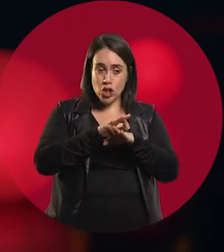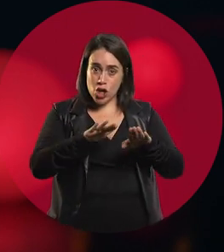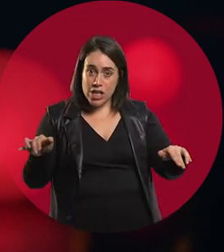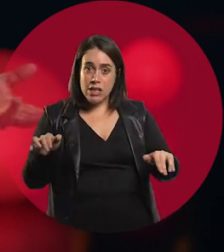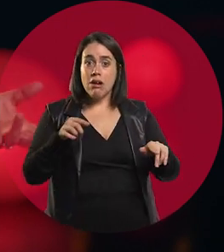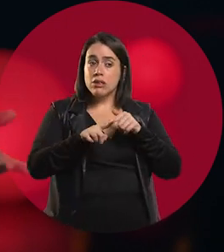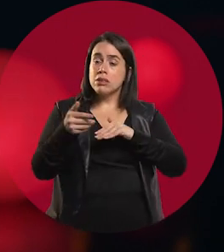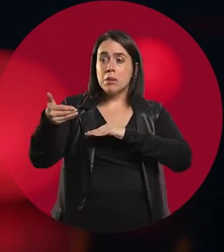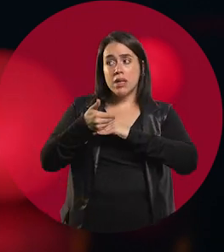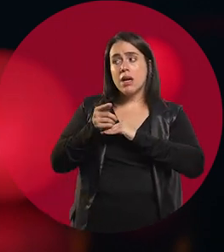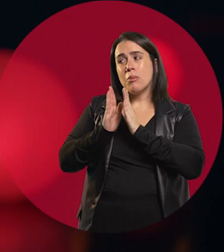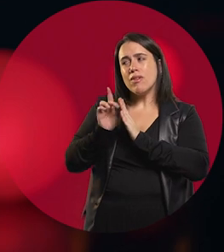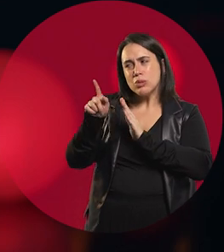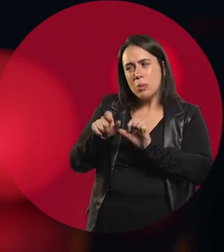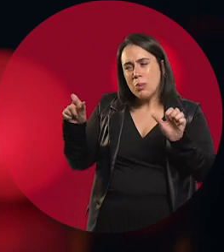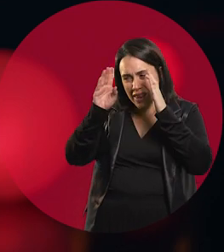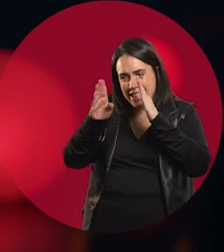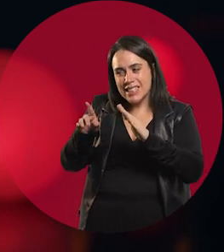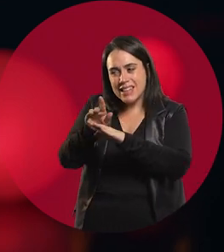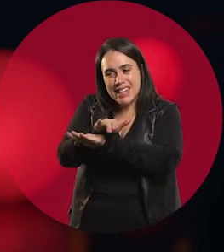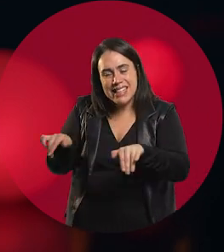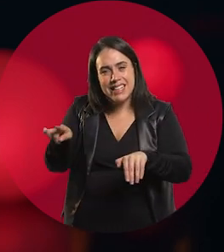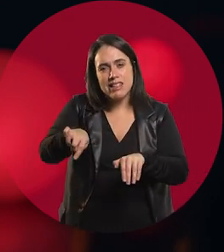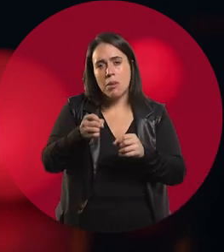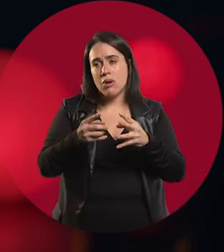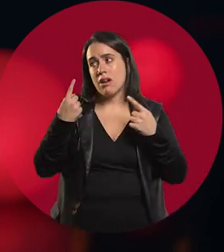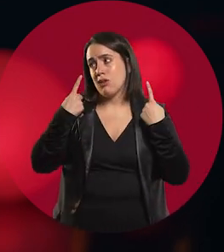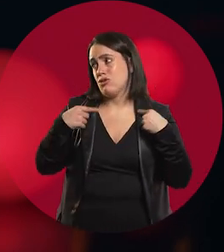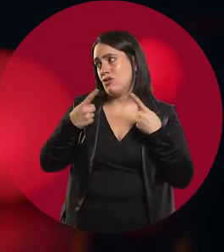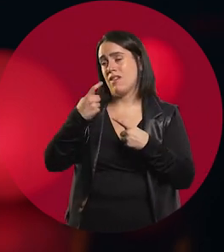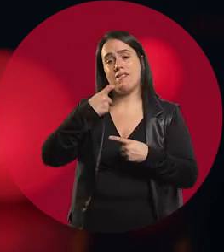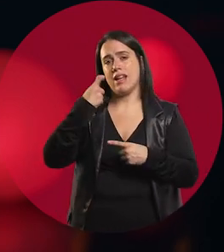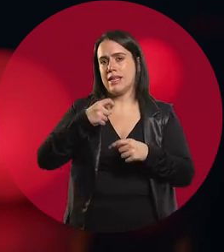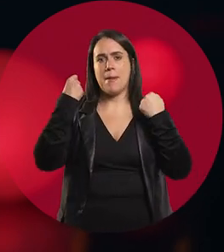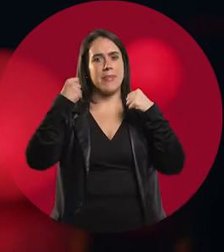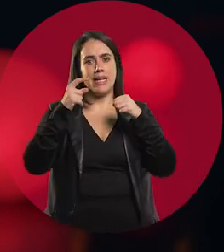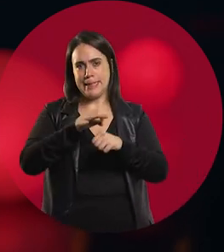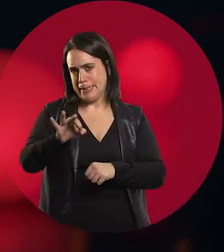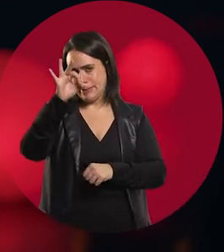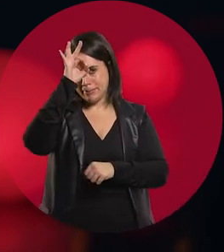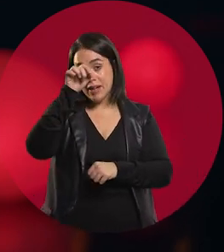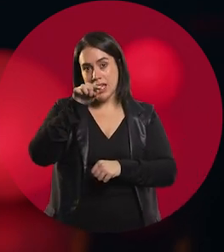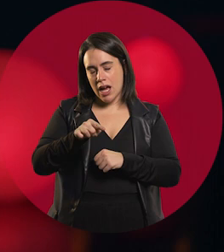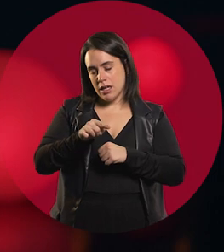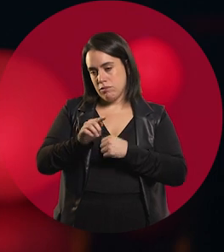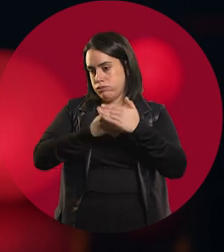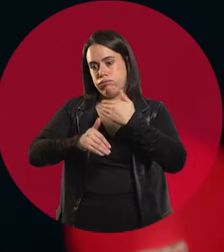"Hey, you look at the kids because we don't have much practice". And there I got a little emboldened.